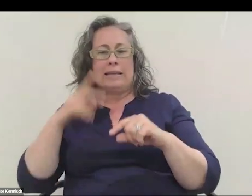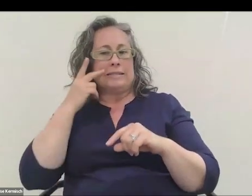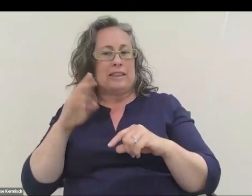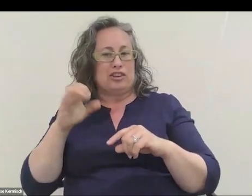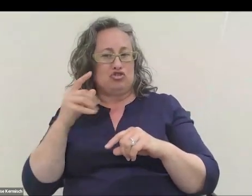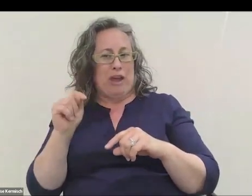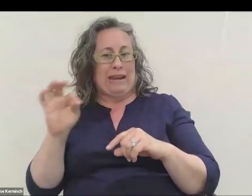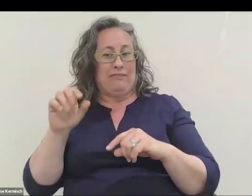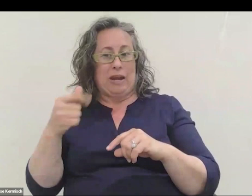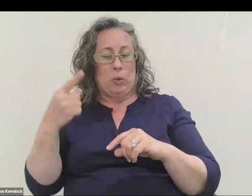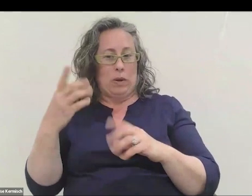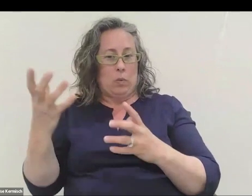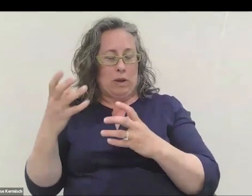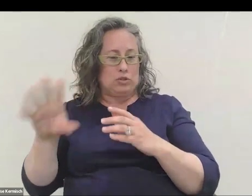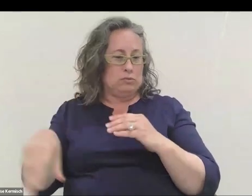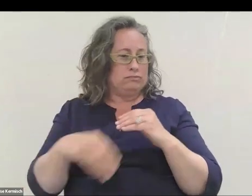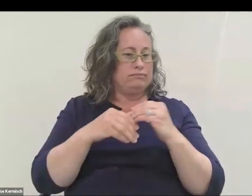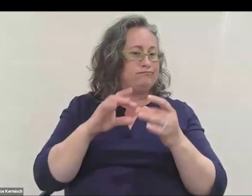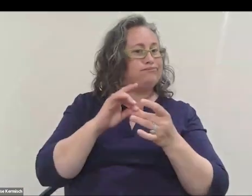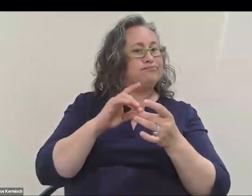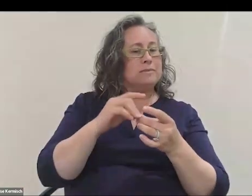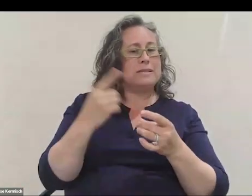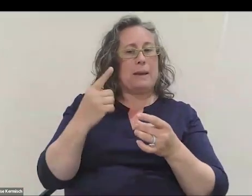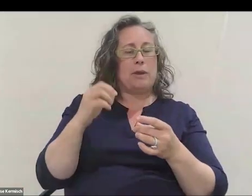so if anyone wants to either give me a time check